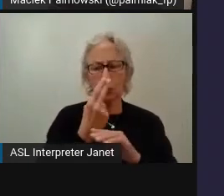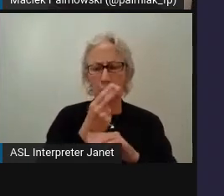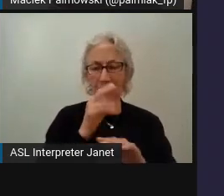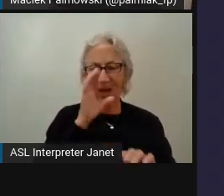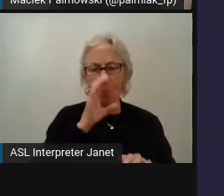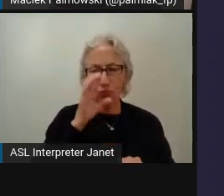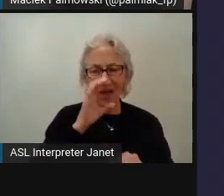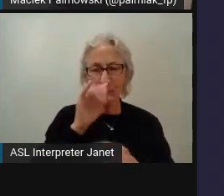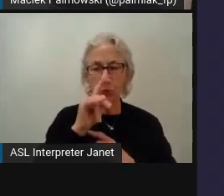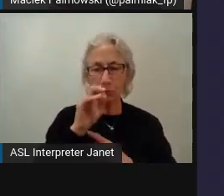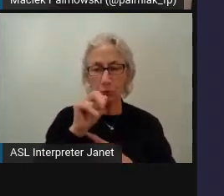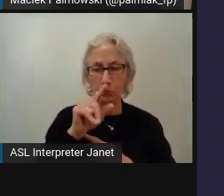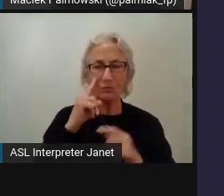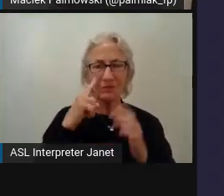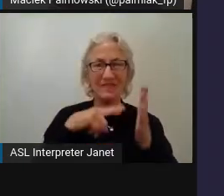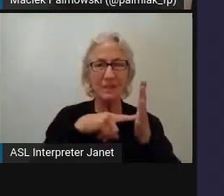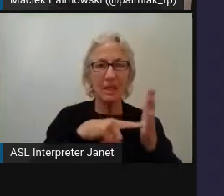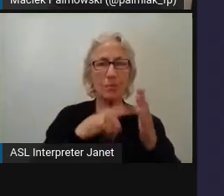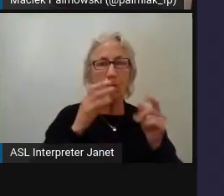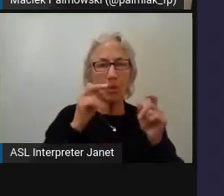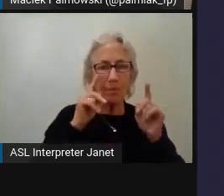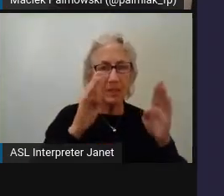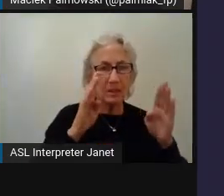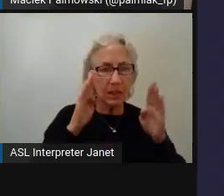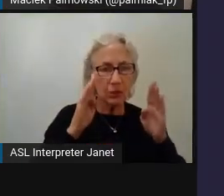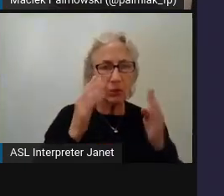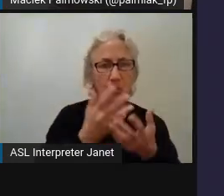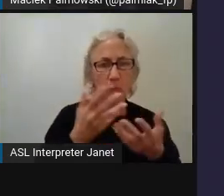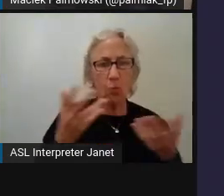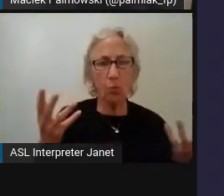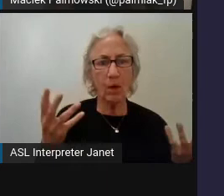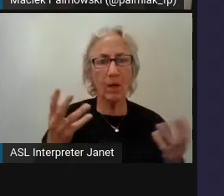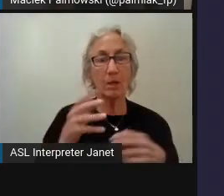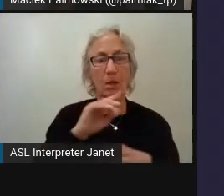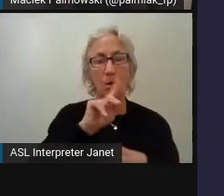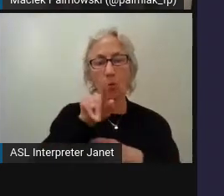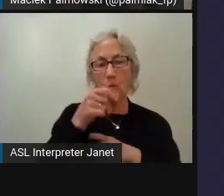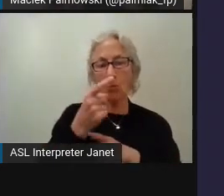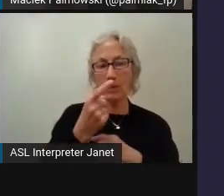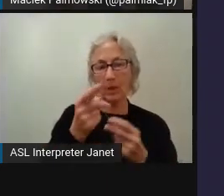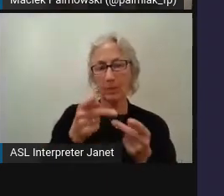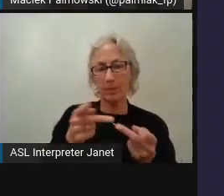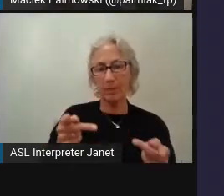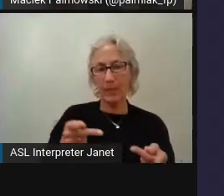we will be concentrating only on the place on which we are working at.